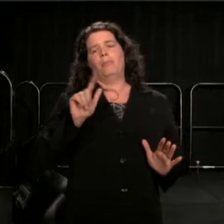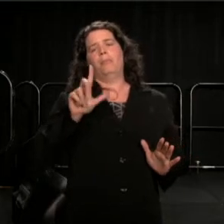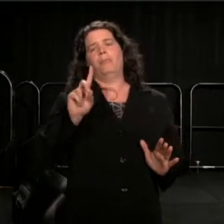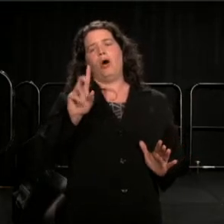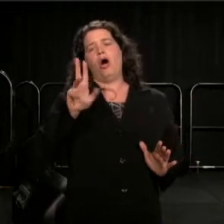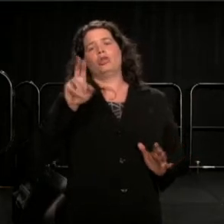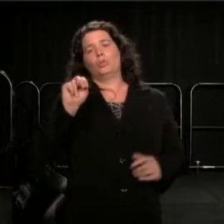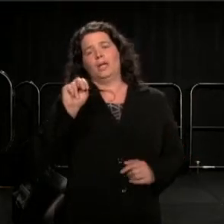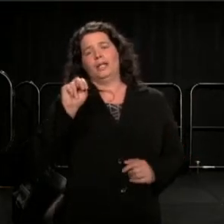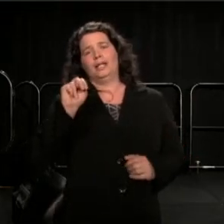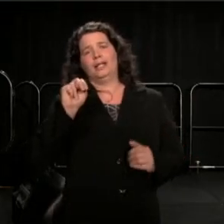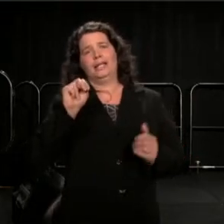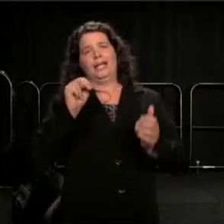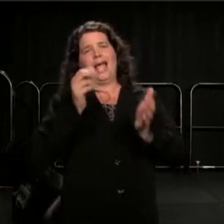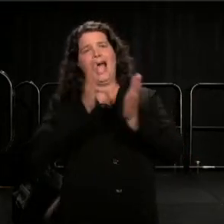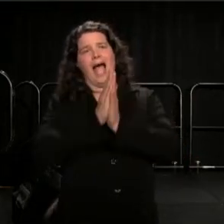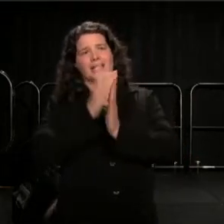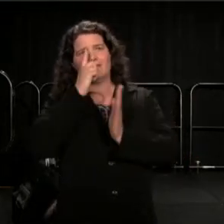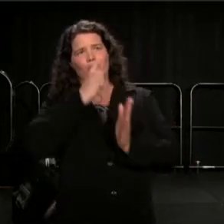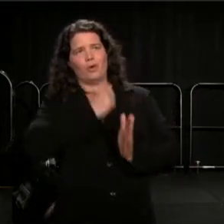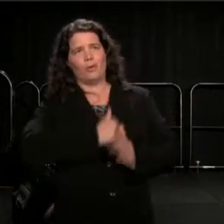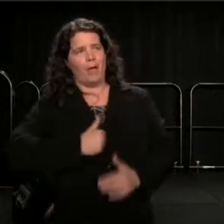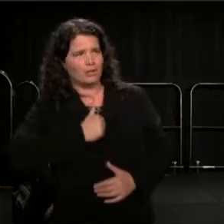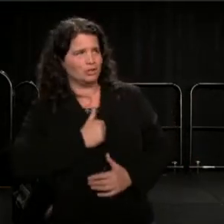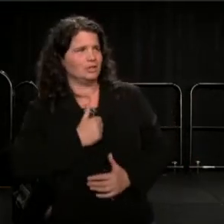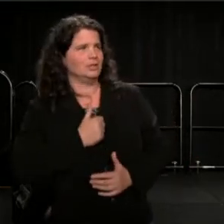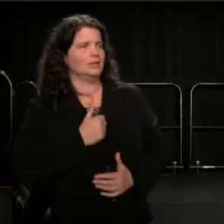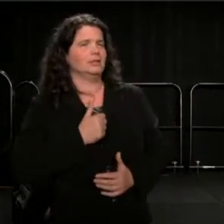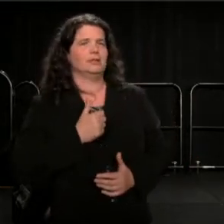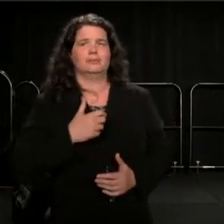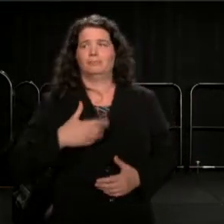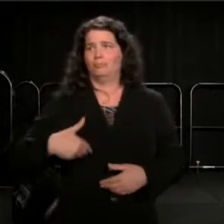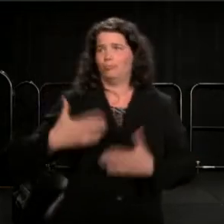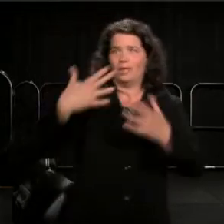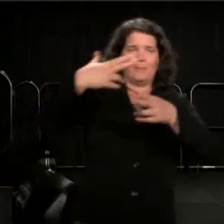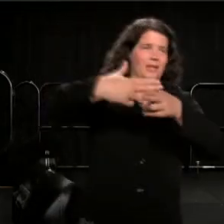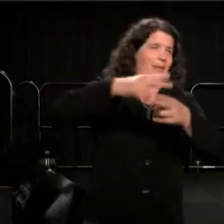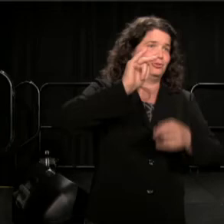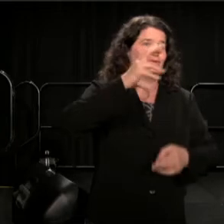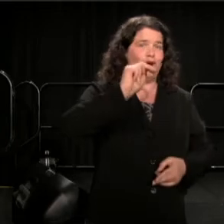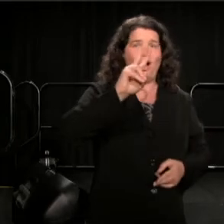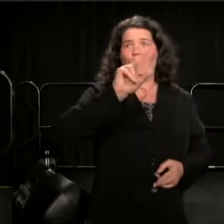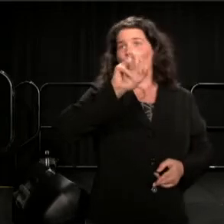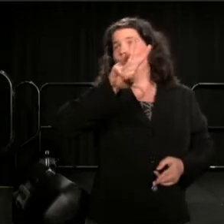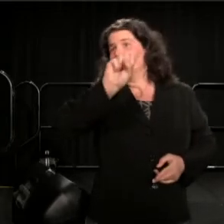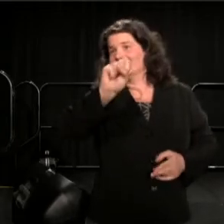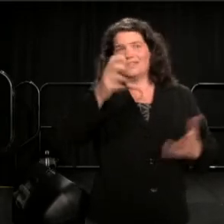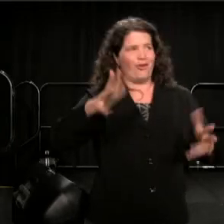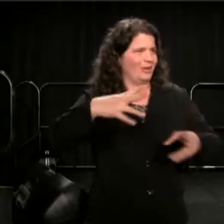you've been bringing up the name of John Lewis, today, I'm talking about the Civil Rights Movement, so I think the last thing, I'm going to do for you,